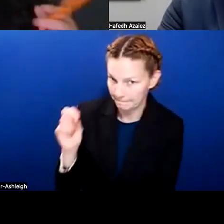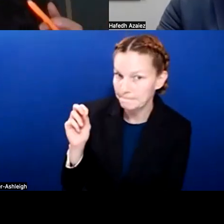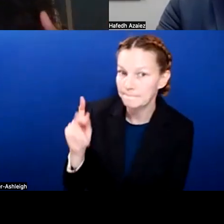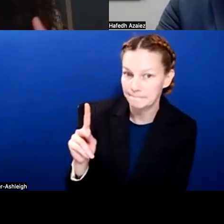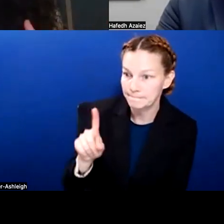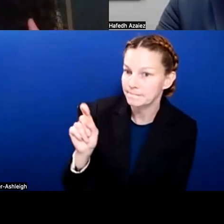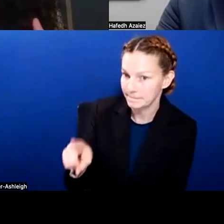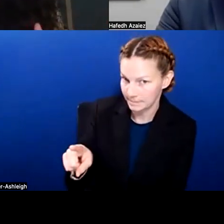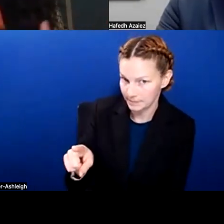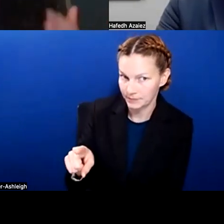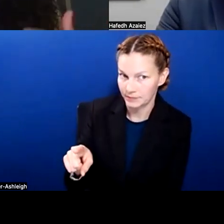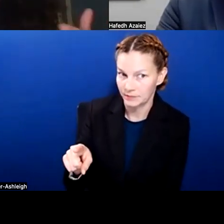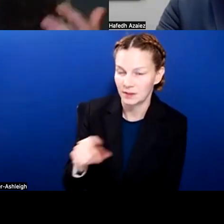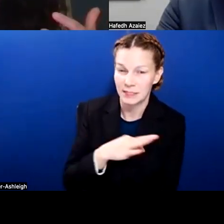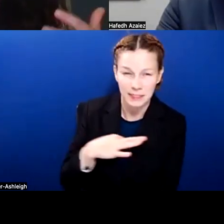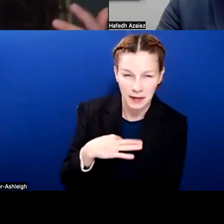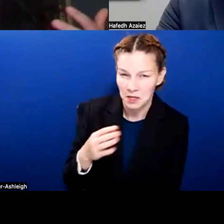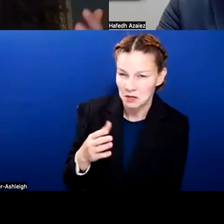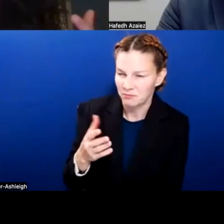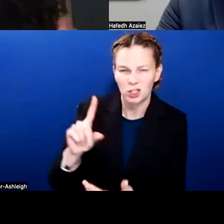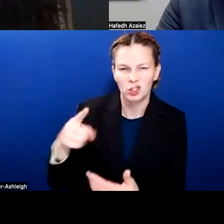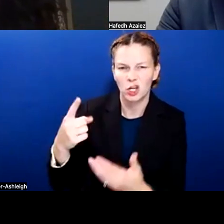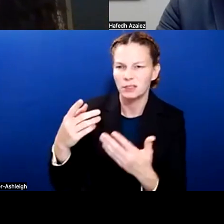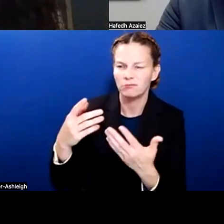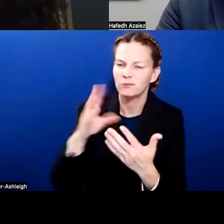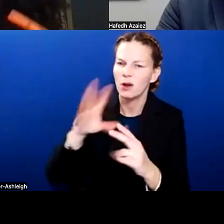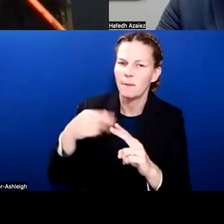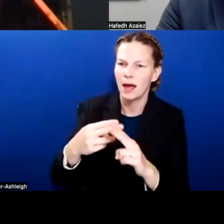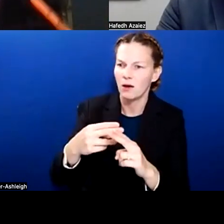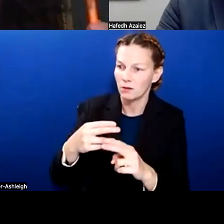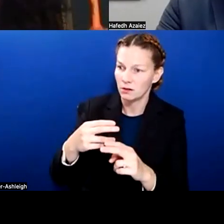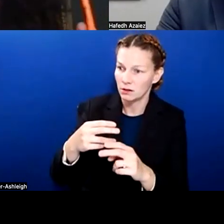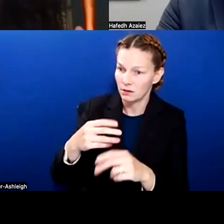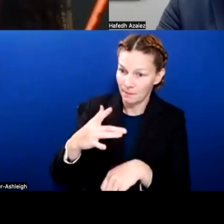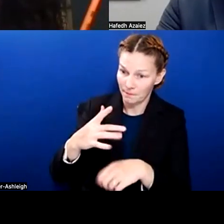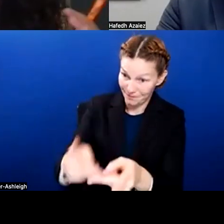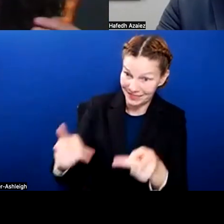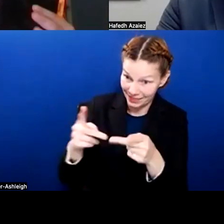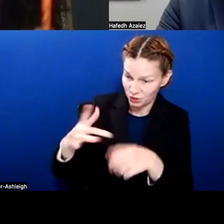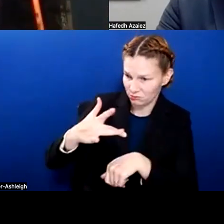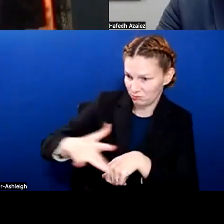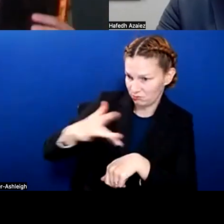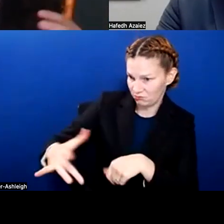but this one's just in relation to staffing positions that are unfilled. So the staffing positions that are unfilled,